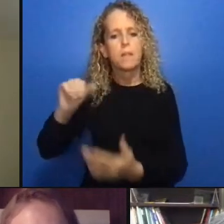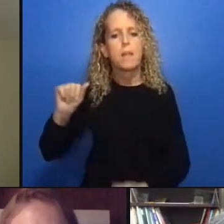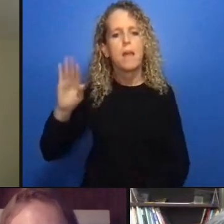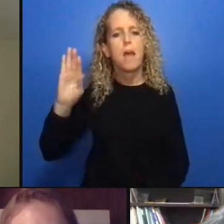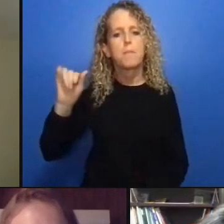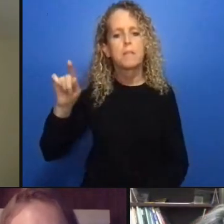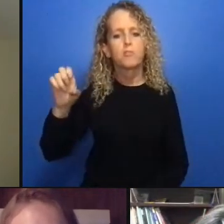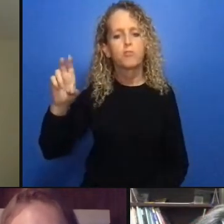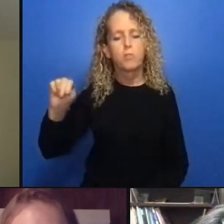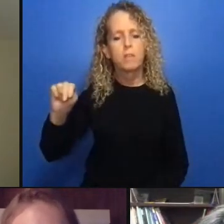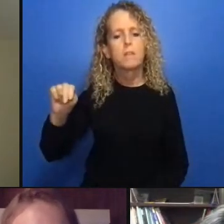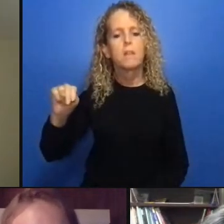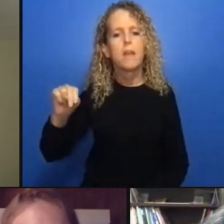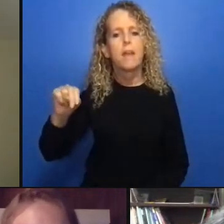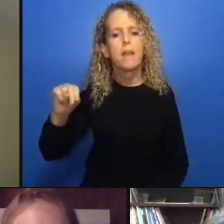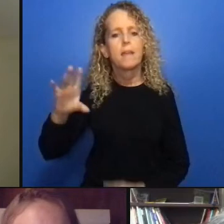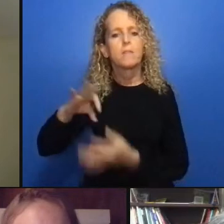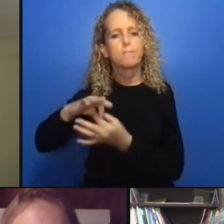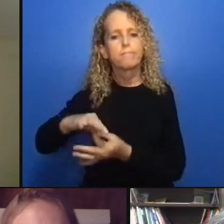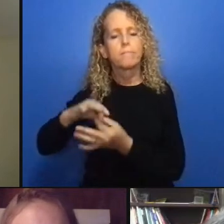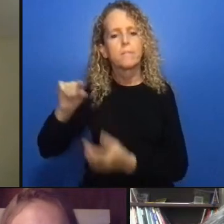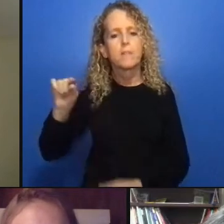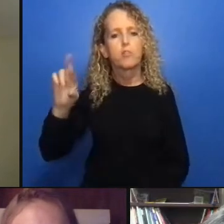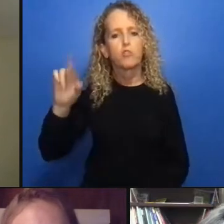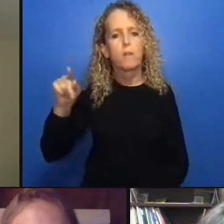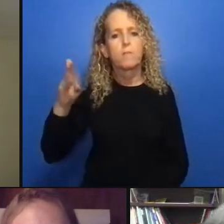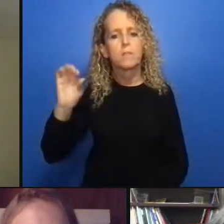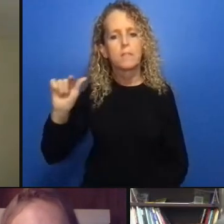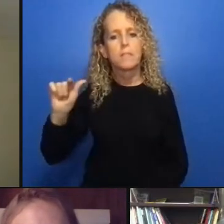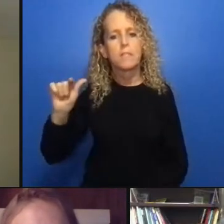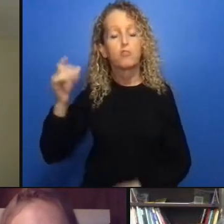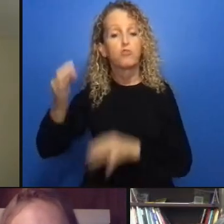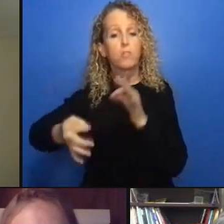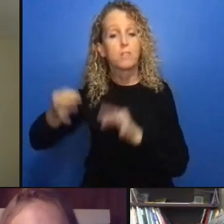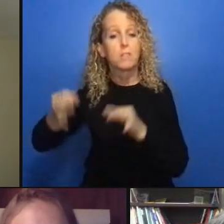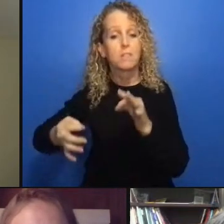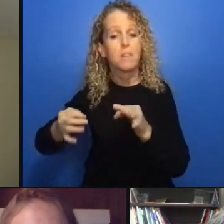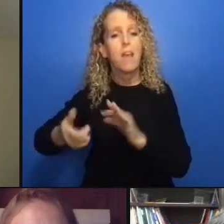the population of our provincial jails I think significantly but Adelina you're the criminal